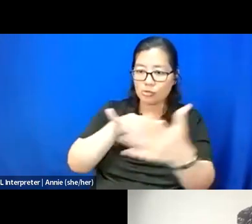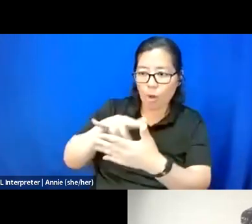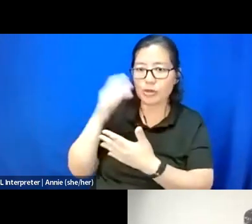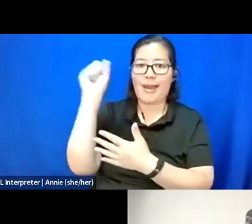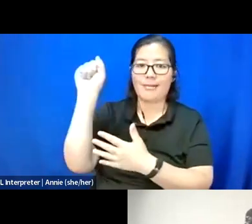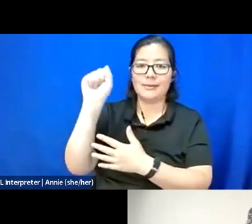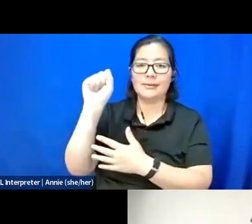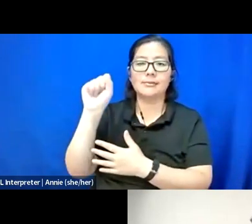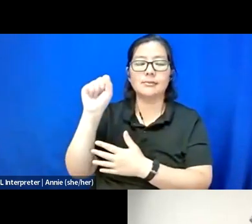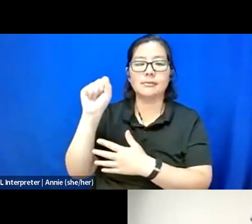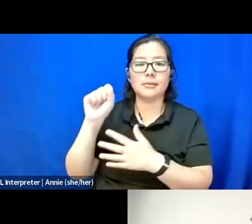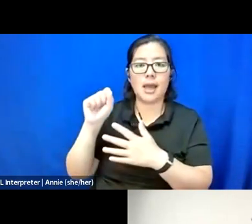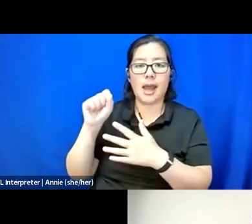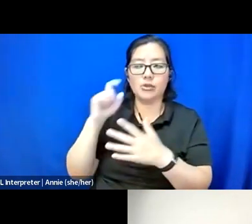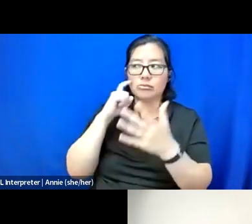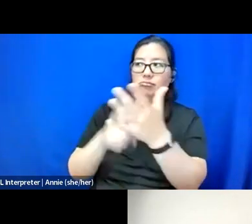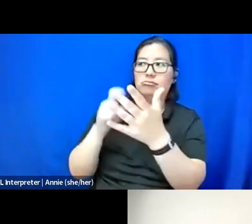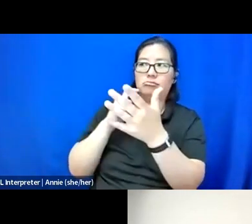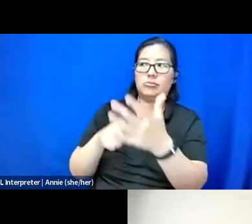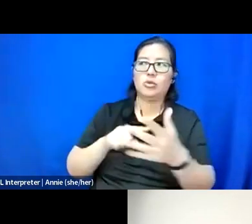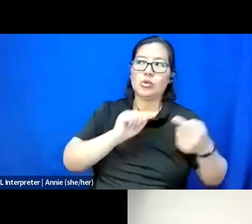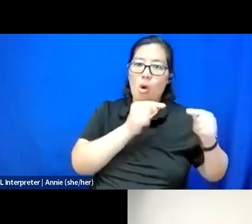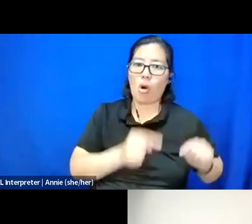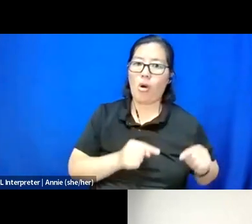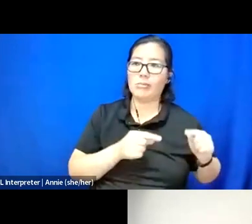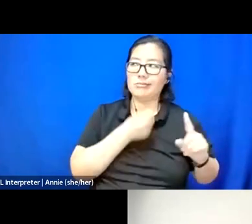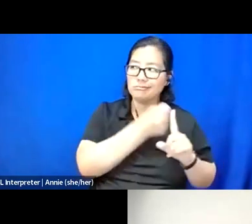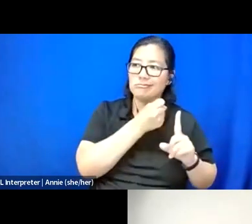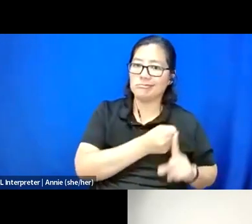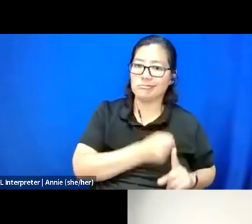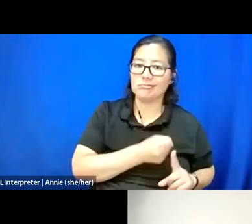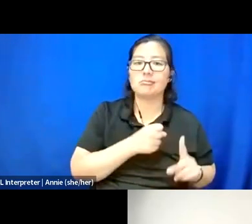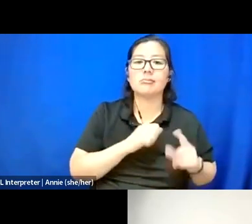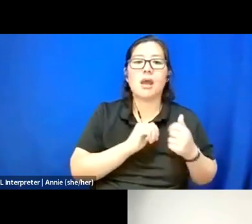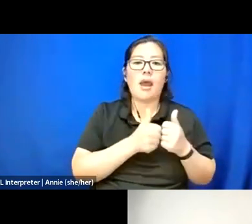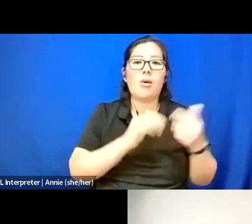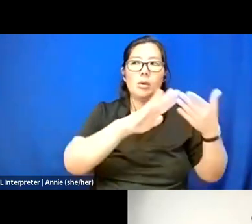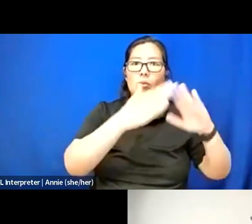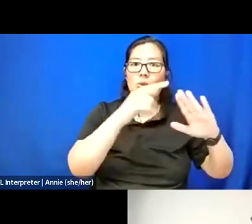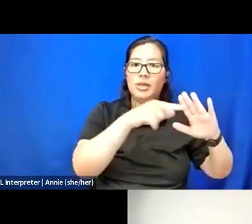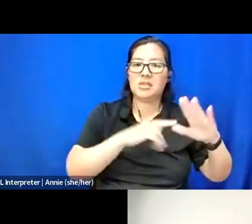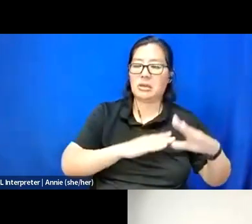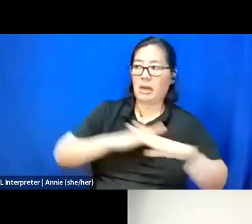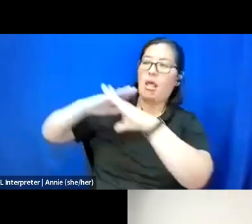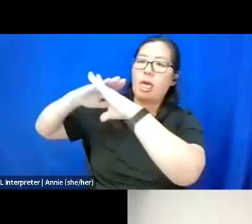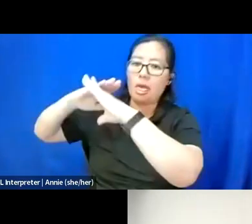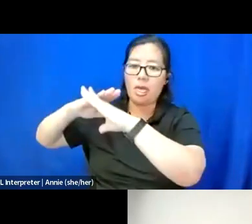out these harms or pointing out ways that communities are being gatekept, like, you are also part of those communities.